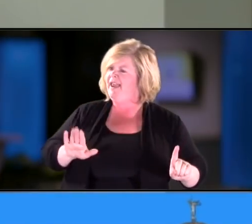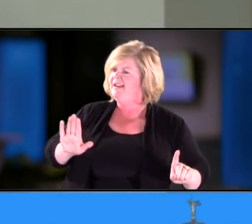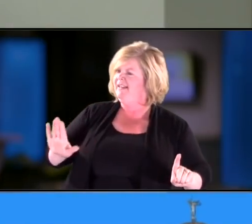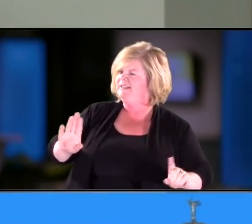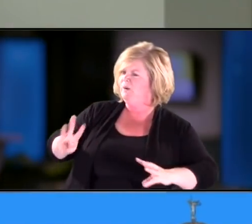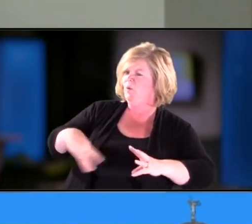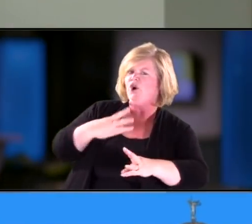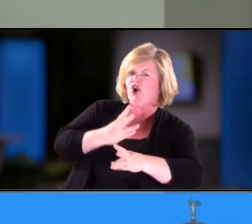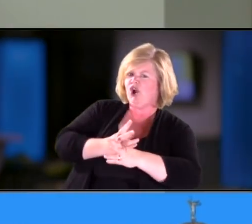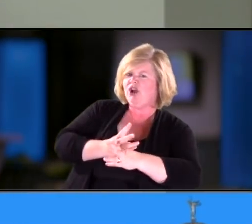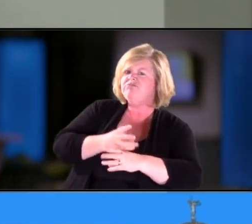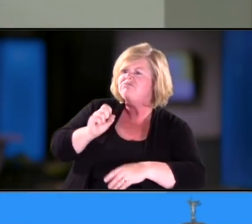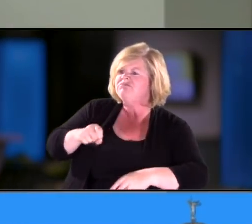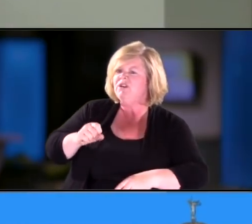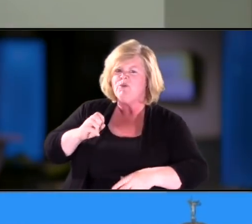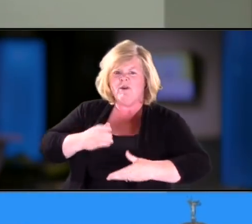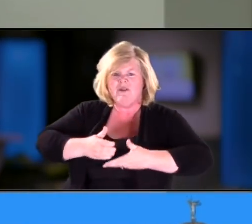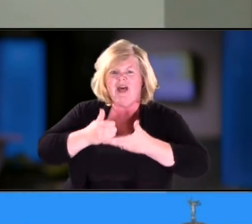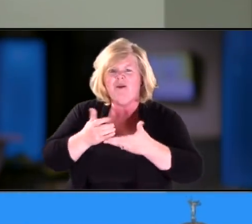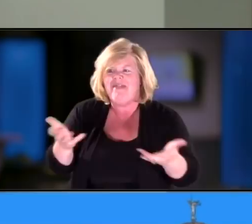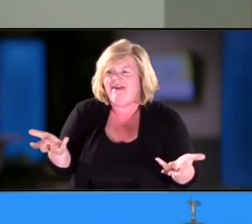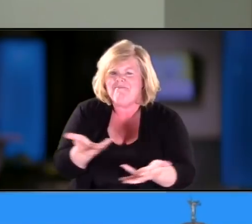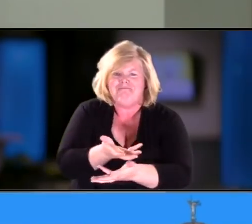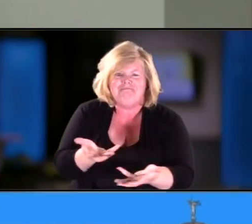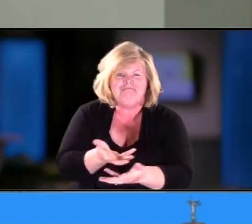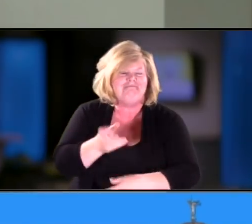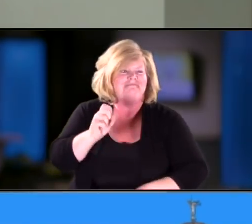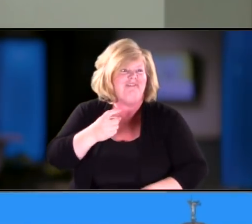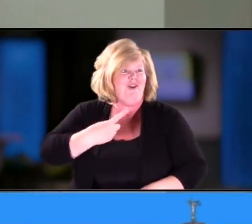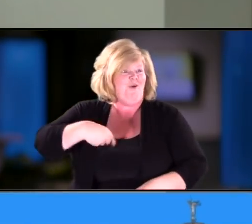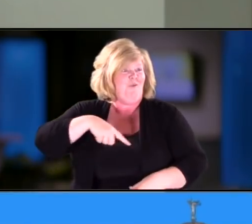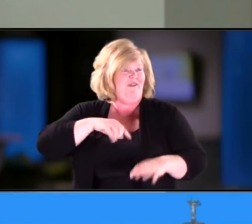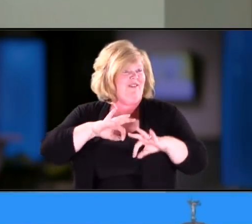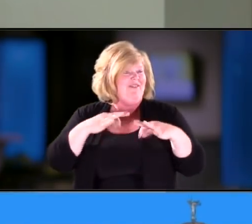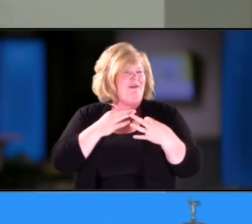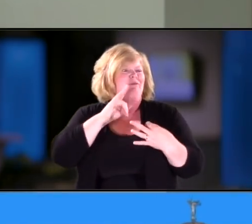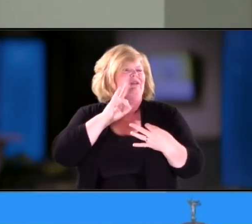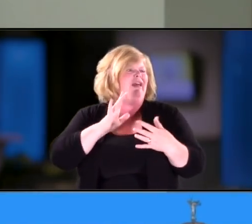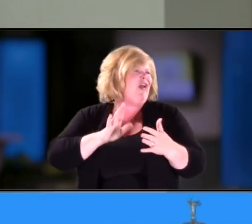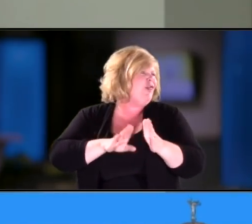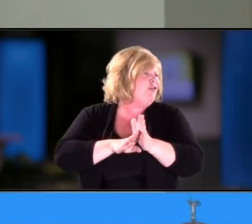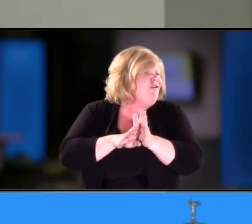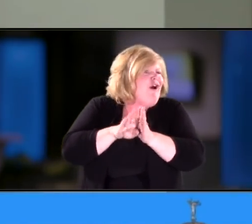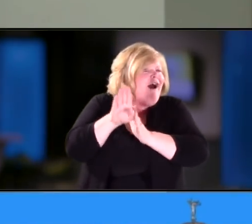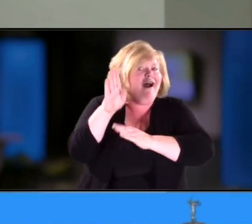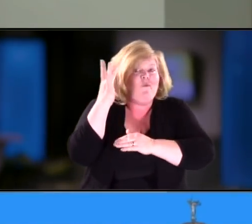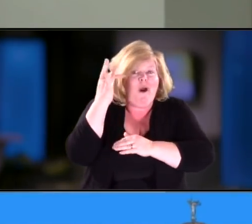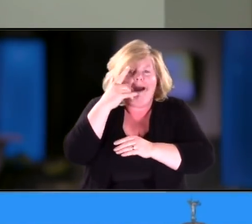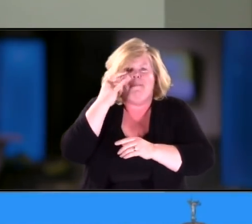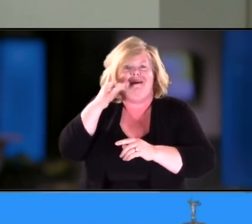And we thrive now as a family because of our hearing therapist, Mary Ann.